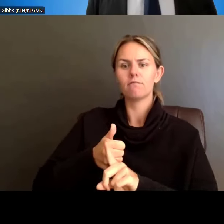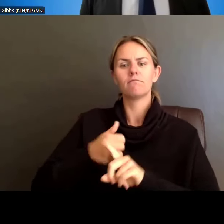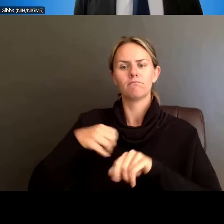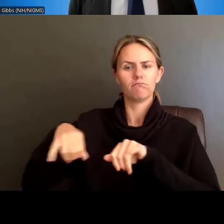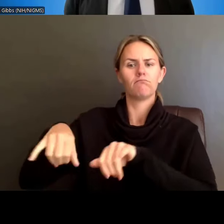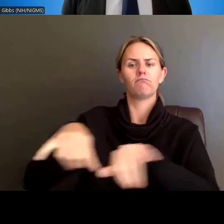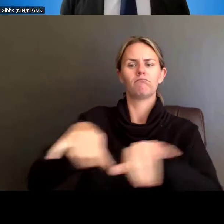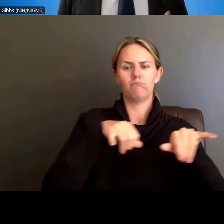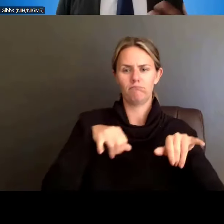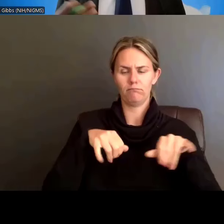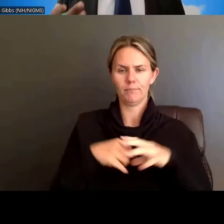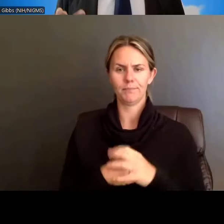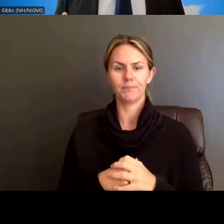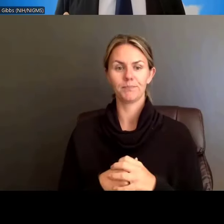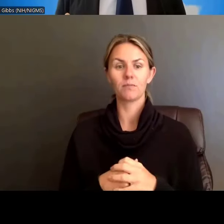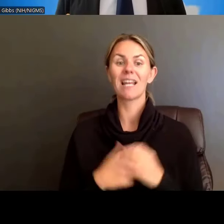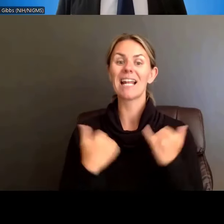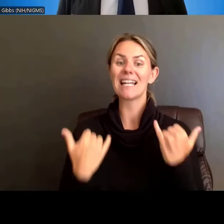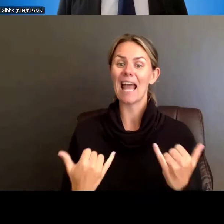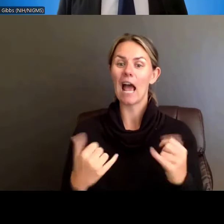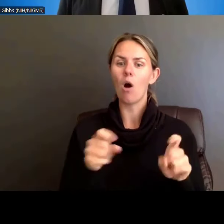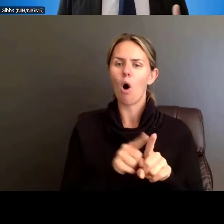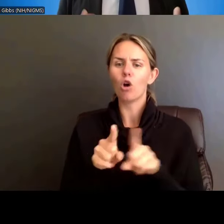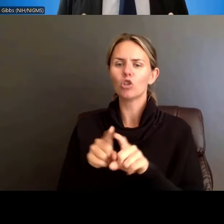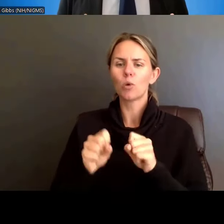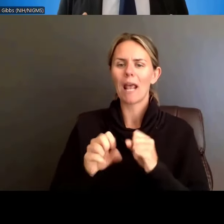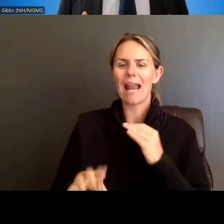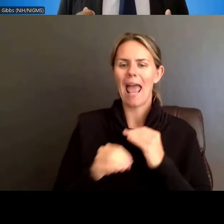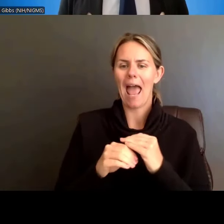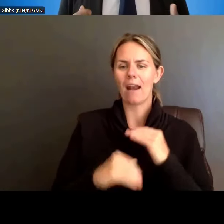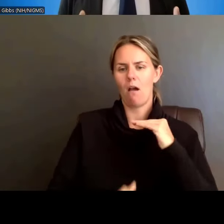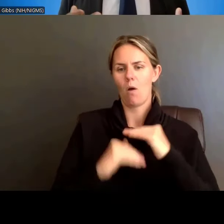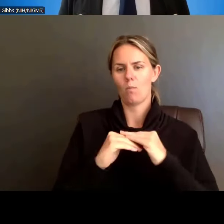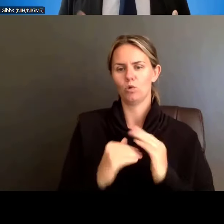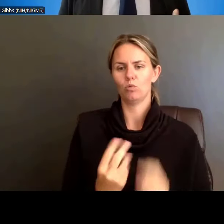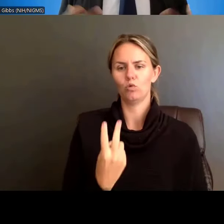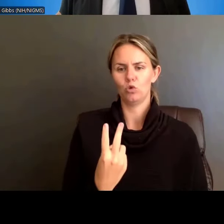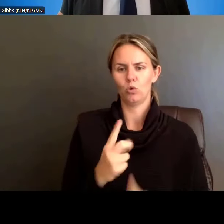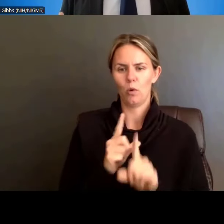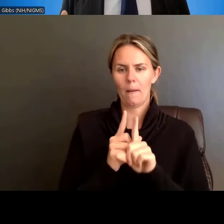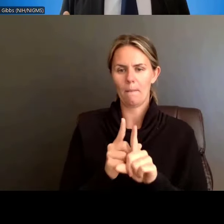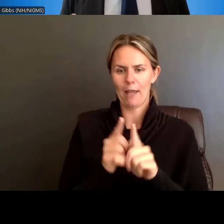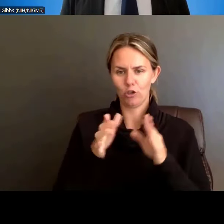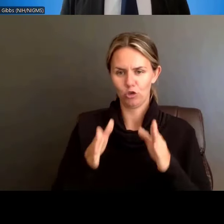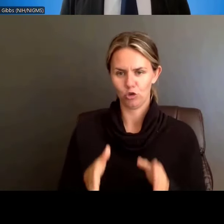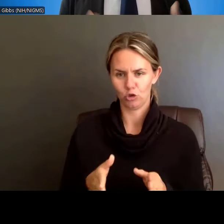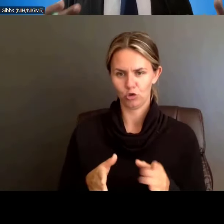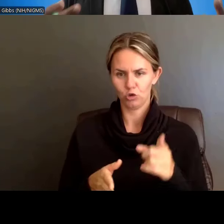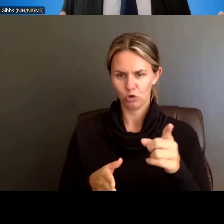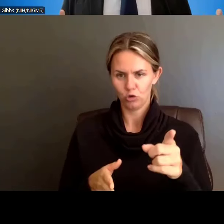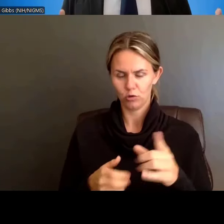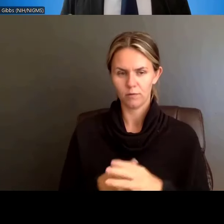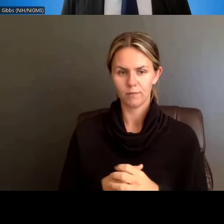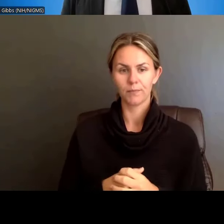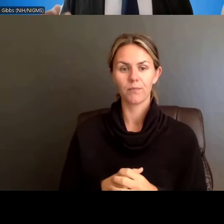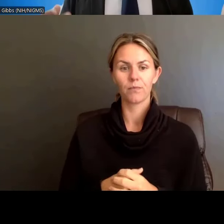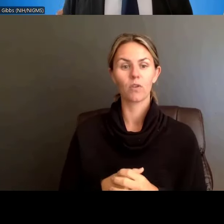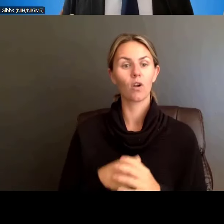and to note former trainers with an asterisk. So, if Dr. Chu left the university,